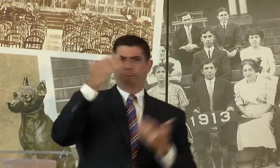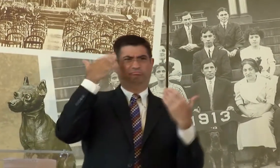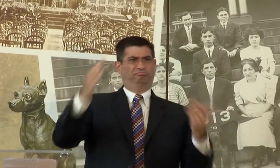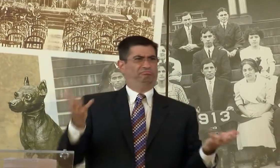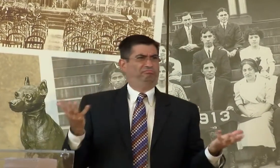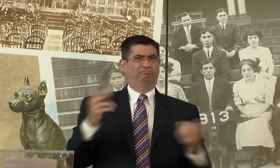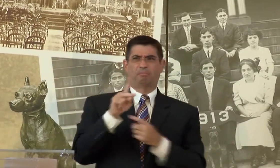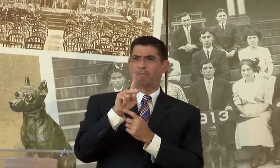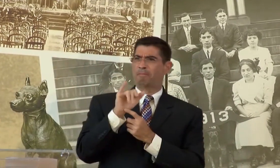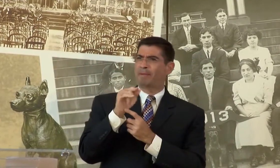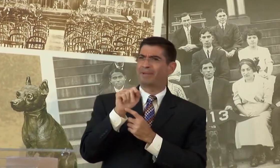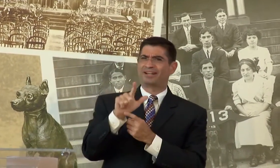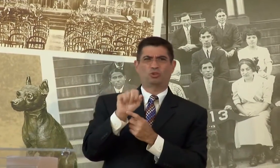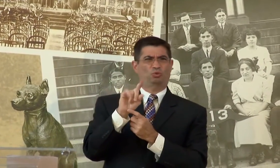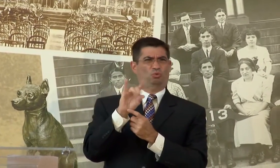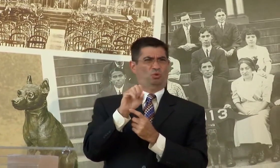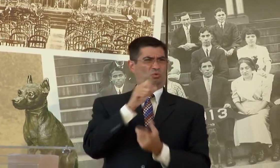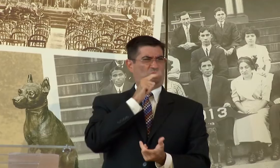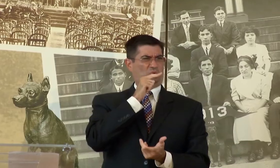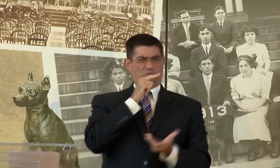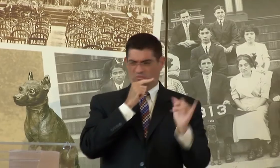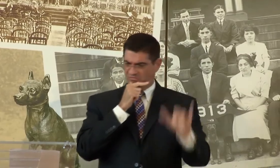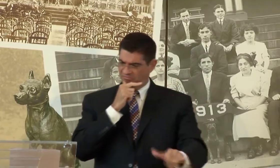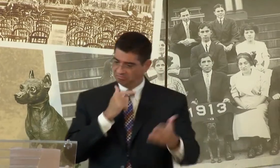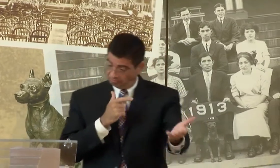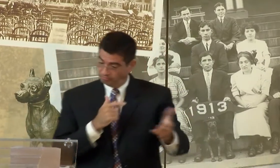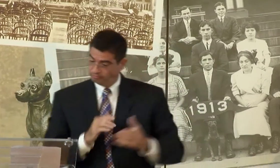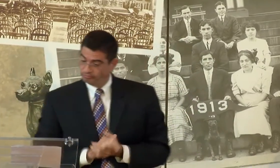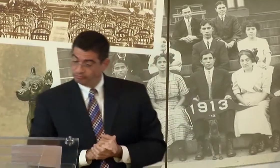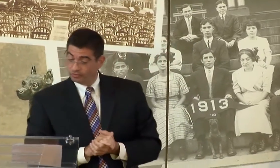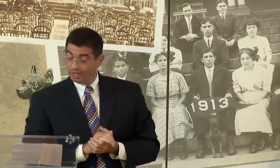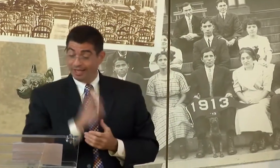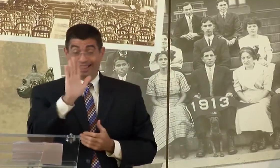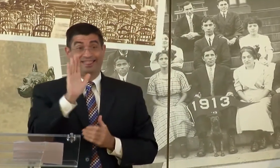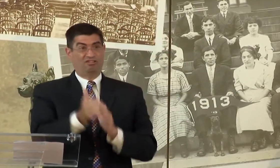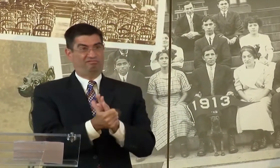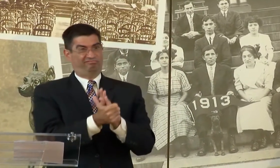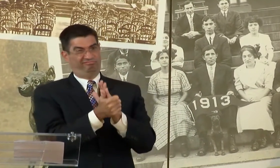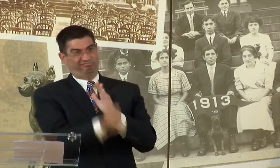FOR THOSE OF YOU WHO ARE NOT FAMILIAR WITH PIGMENTAL STUDIOS,